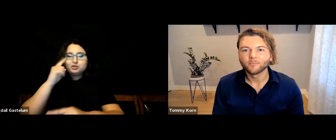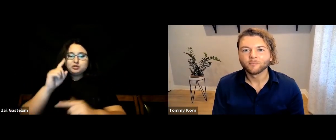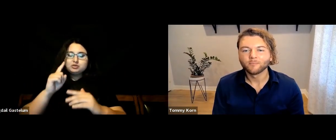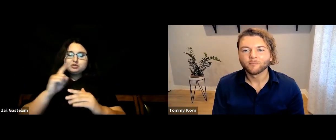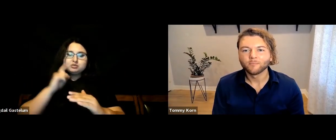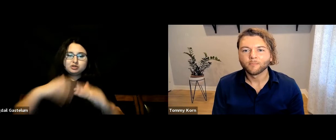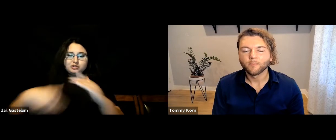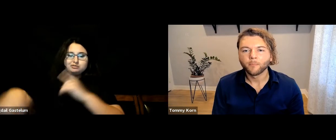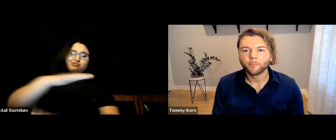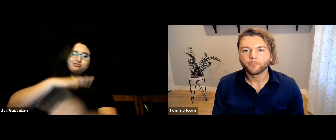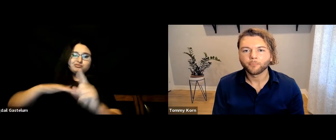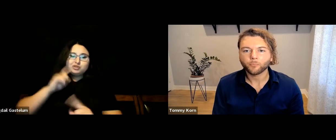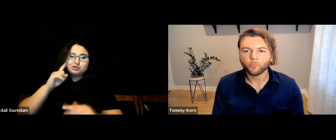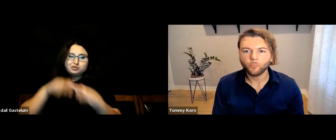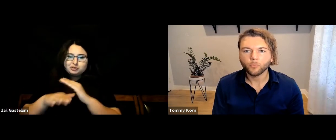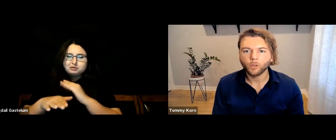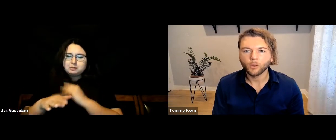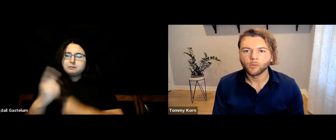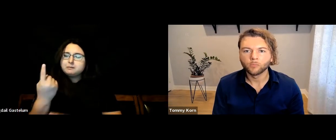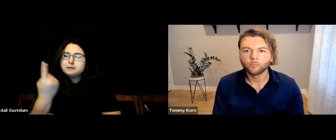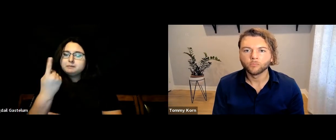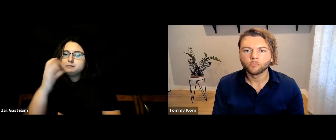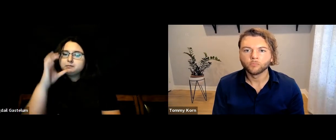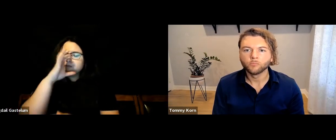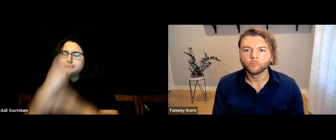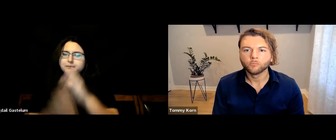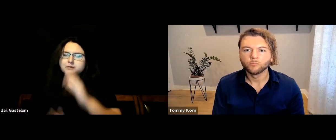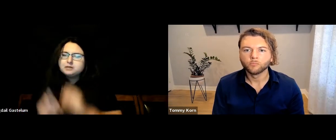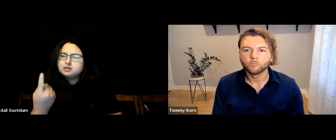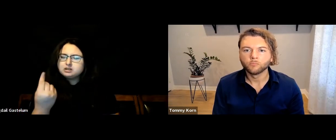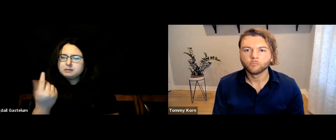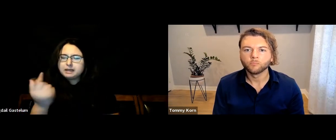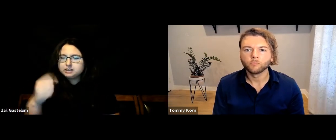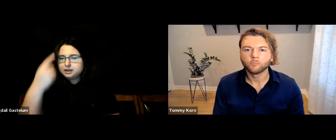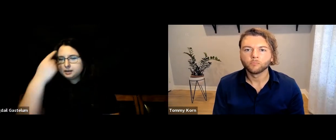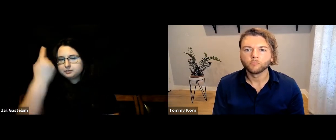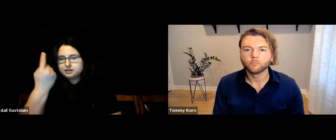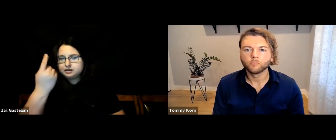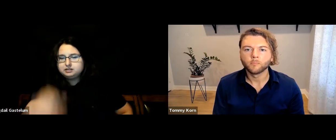for the entire Deaf community, like those with additional disabilities. Something else is missing… What are your thoughts?